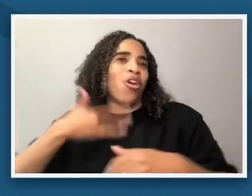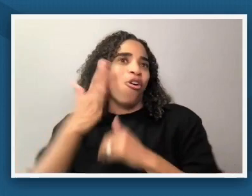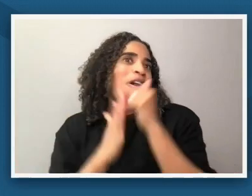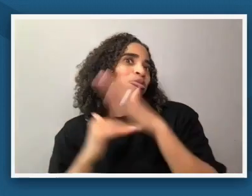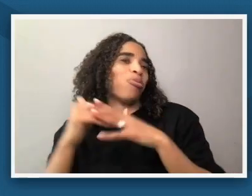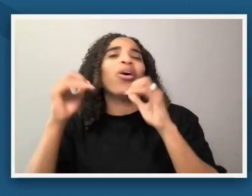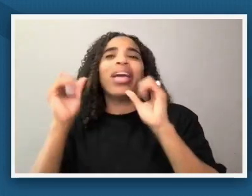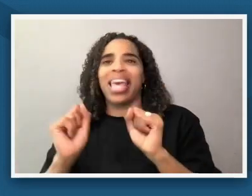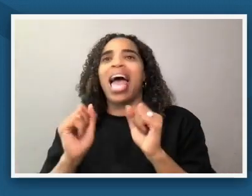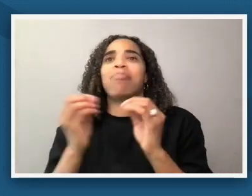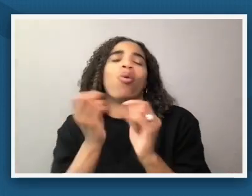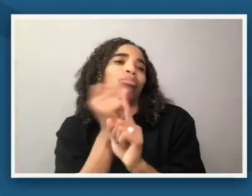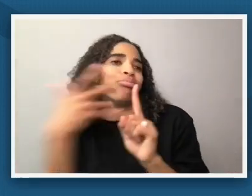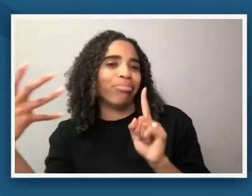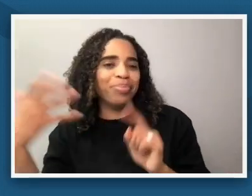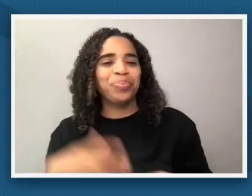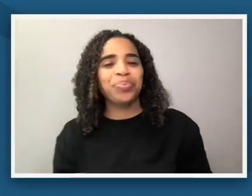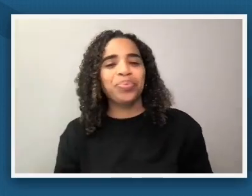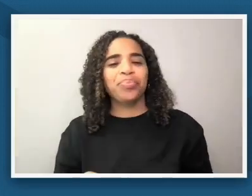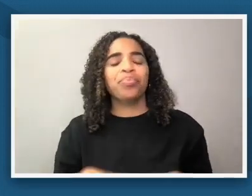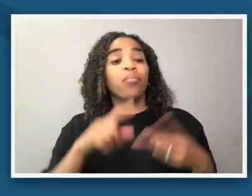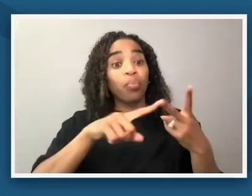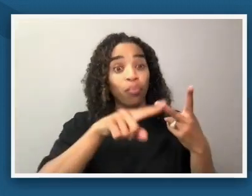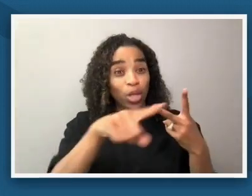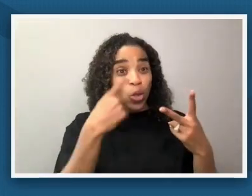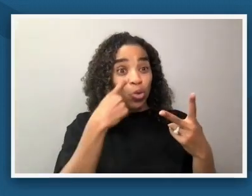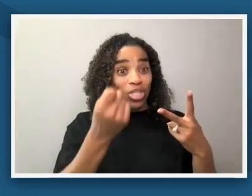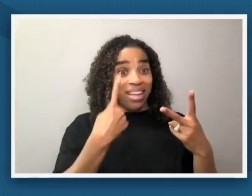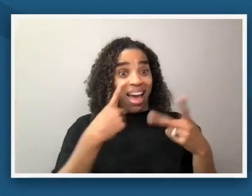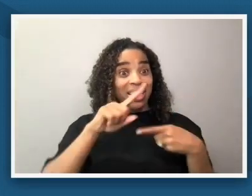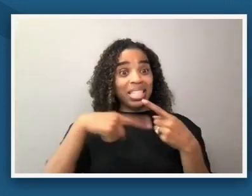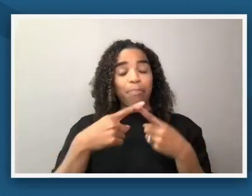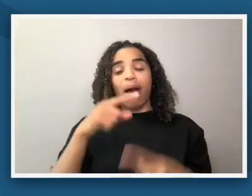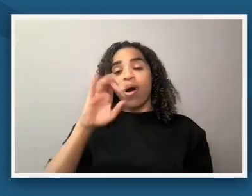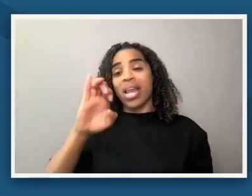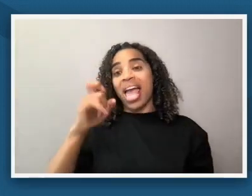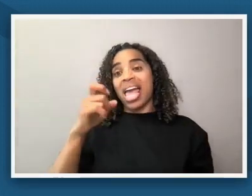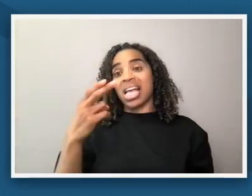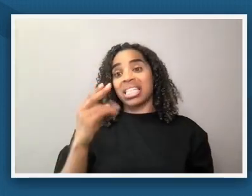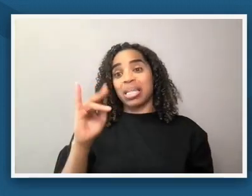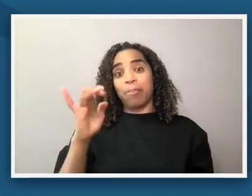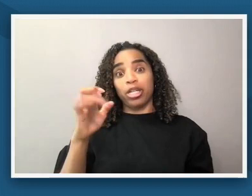and then your other question about the exhibition